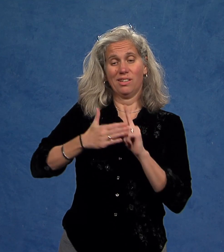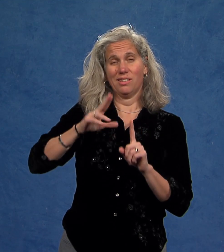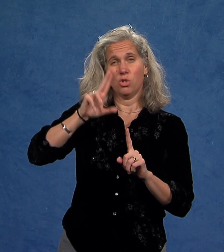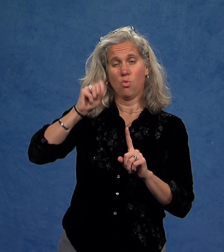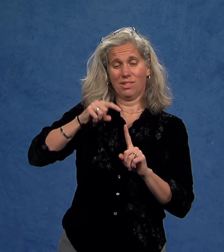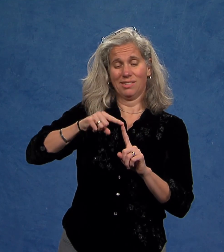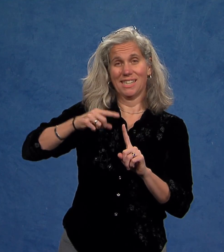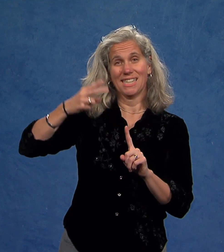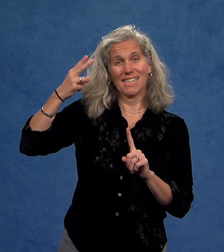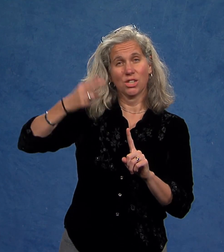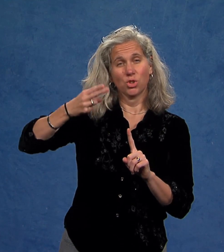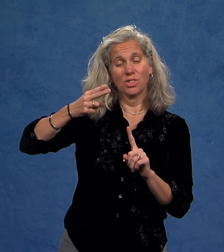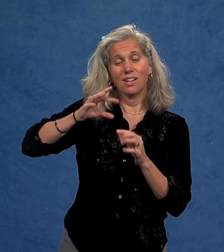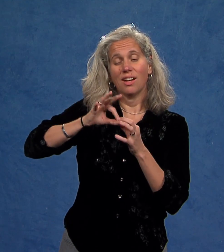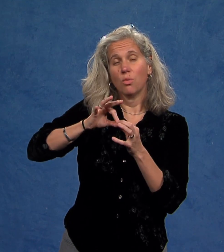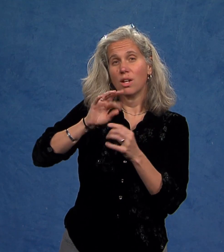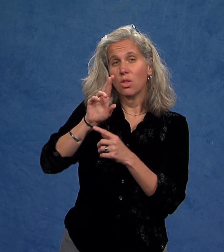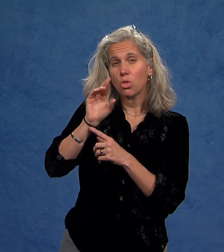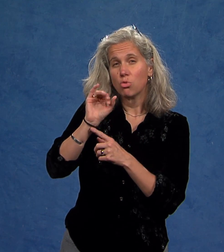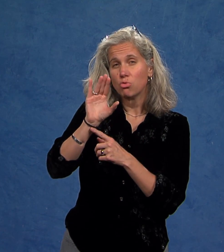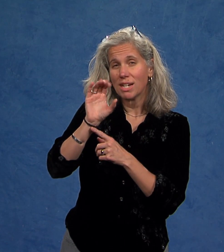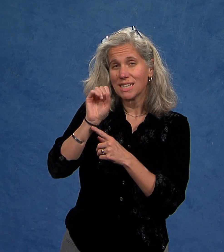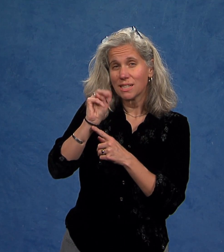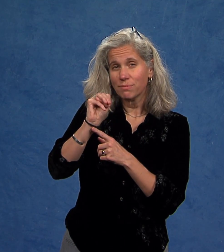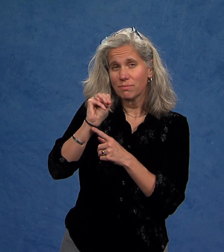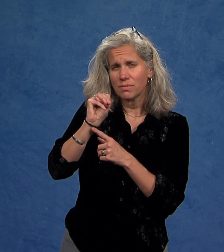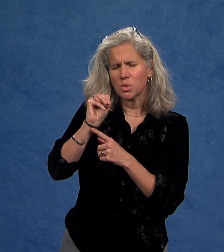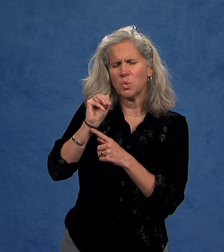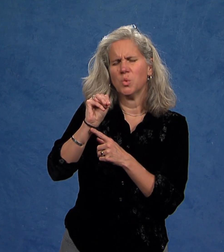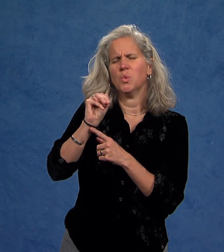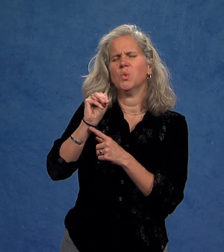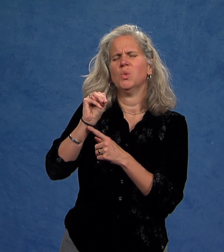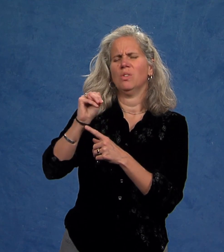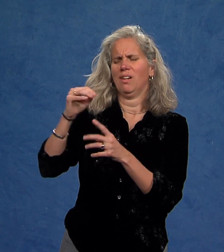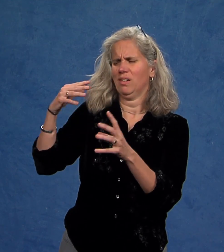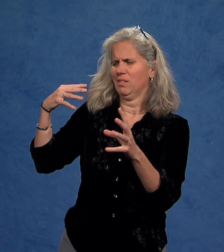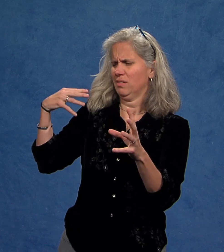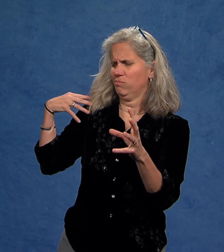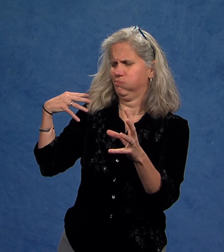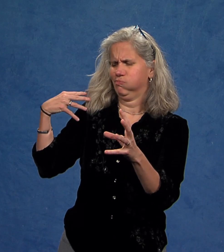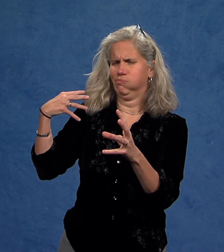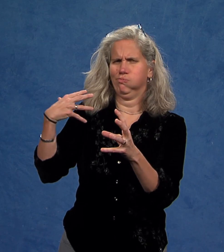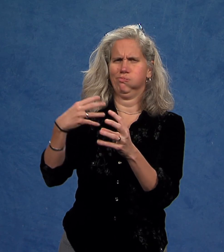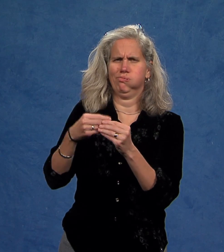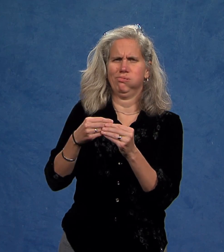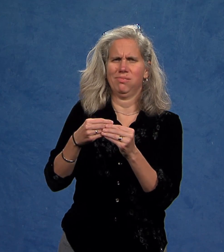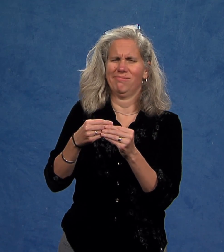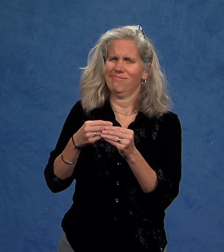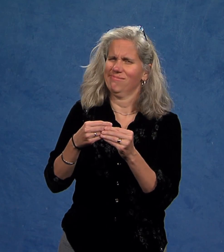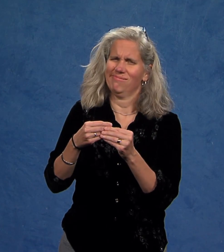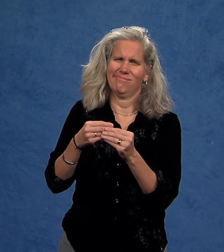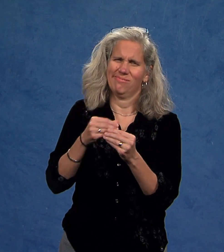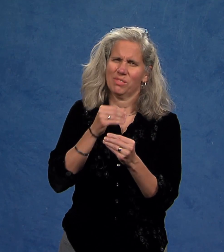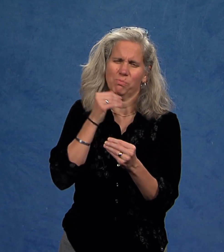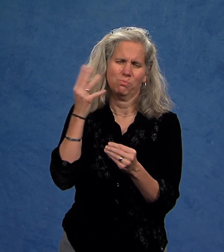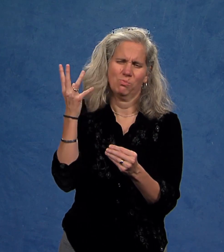Because of our nation's racist past,